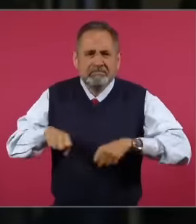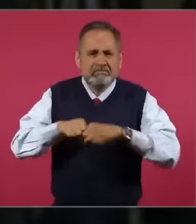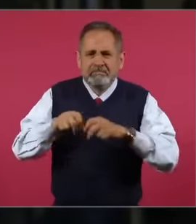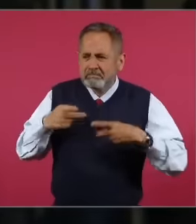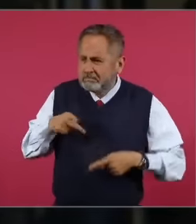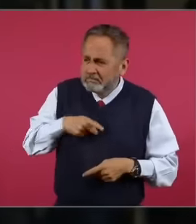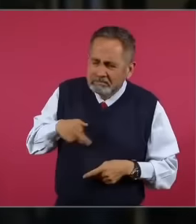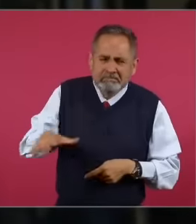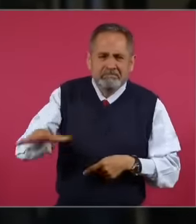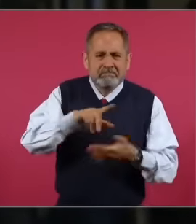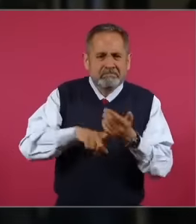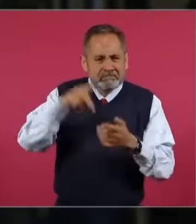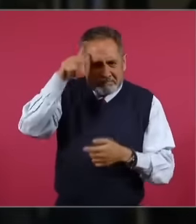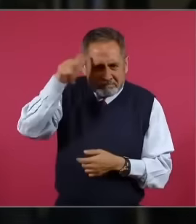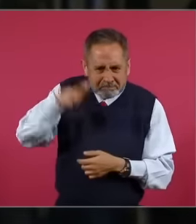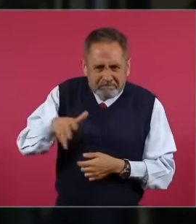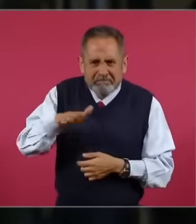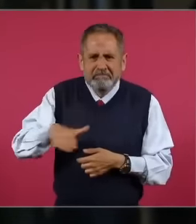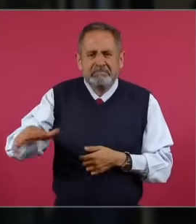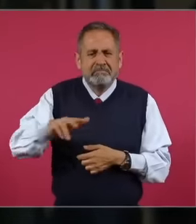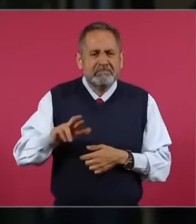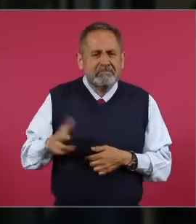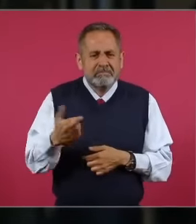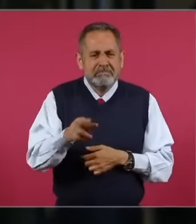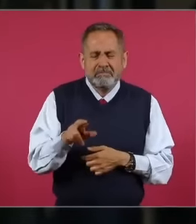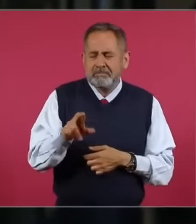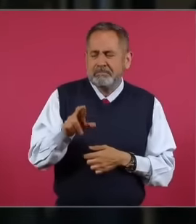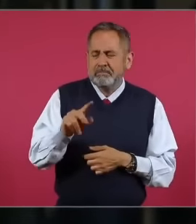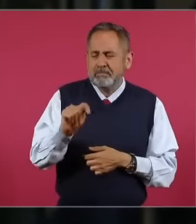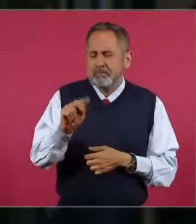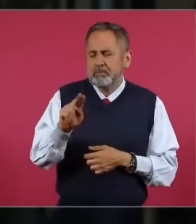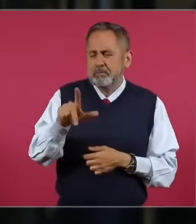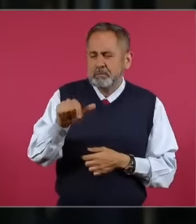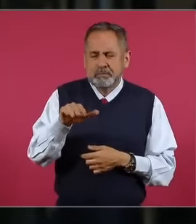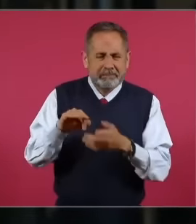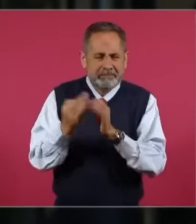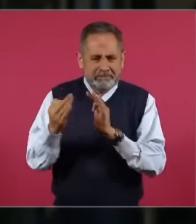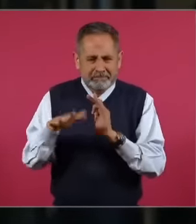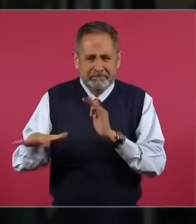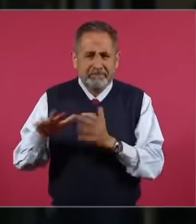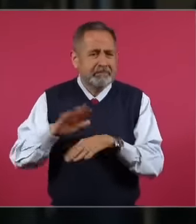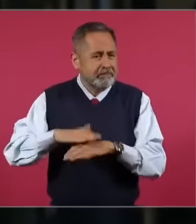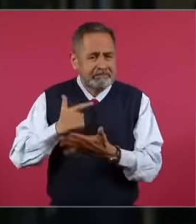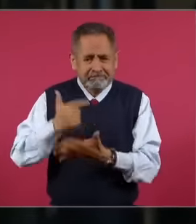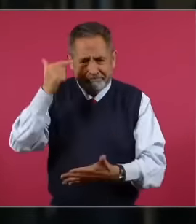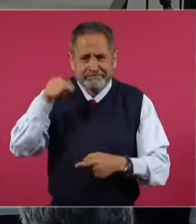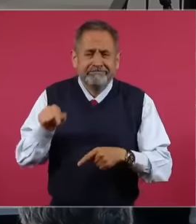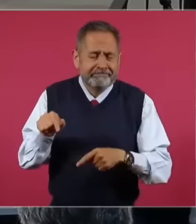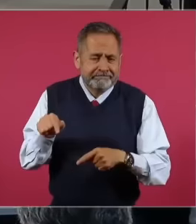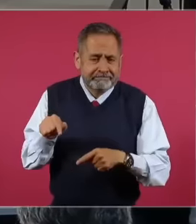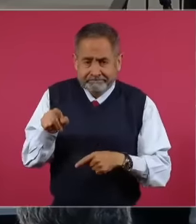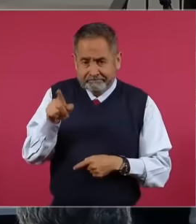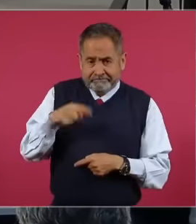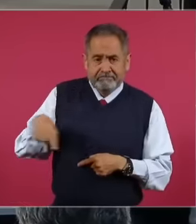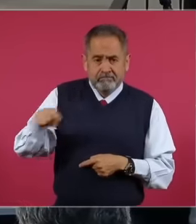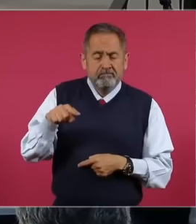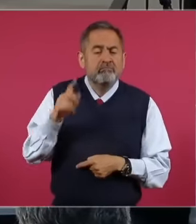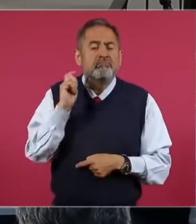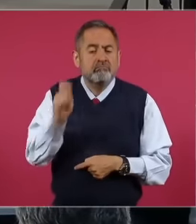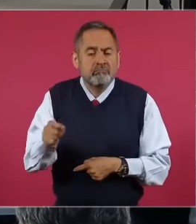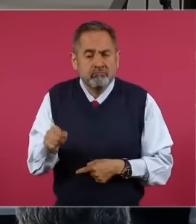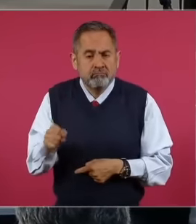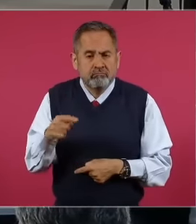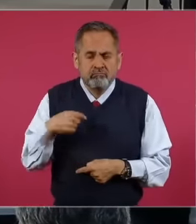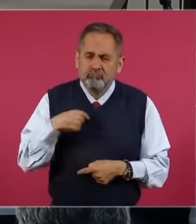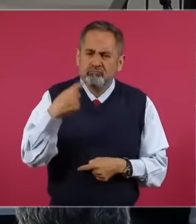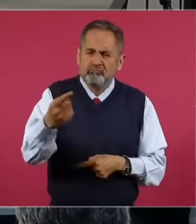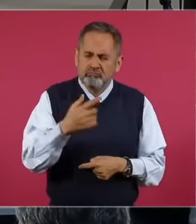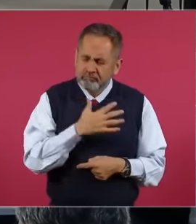of Hidalgo on the banks of the Tula River are very serious because they had a love for their river, which